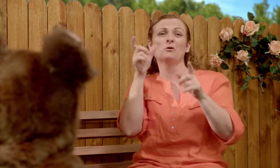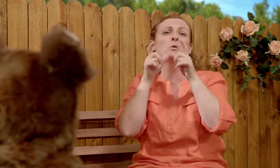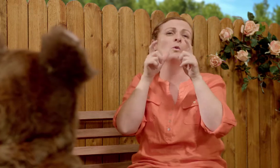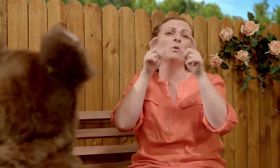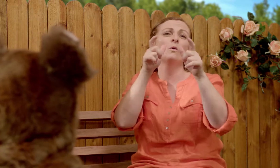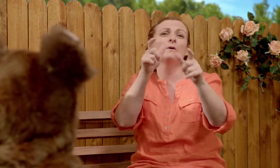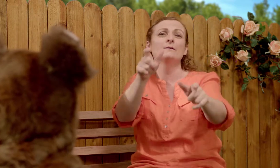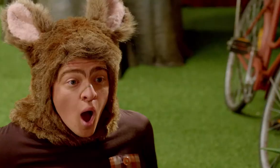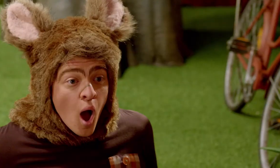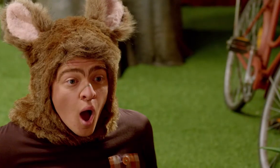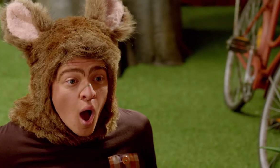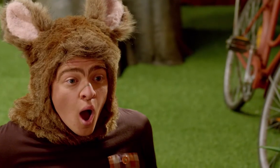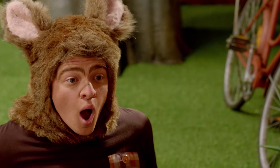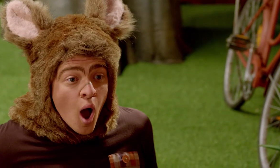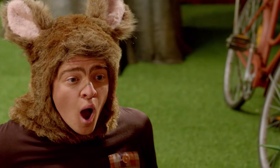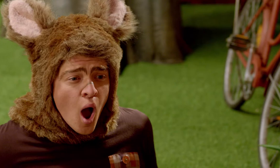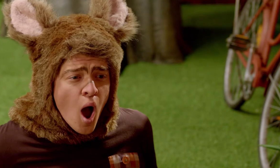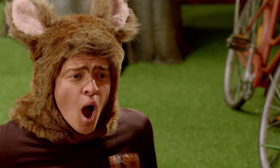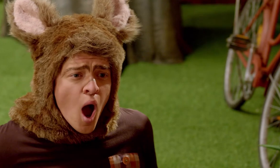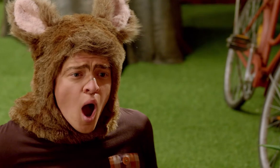and called out to the captain of the boat.